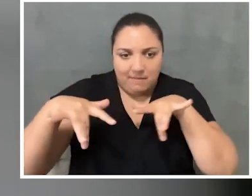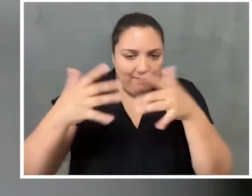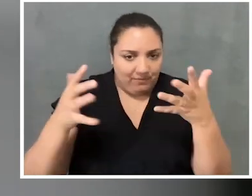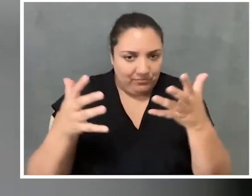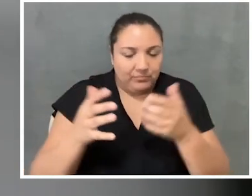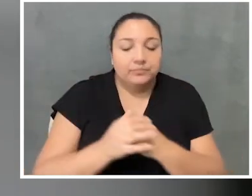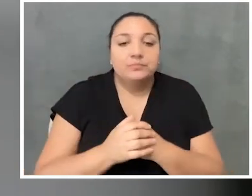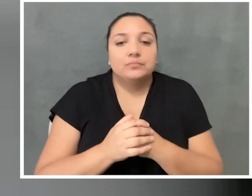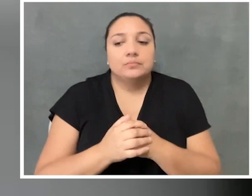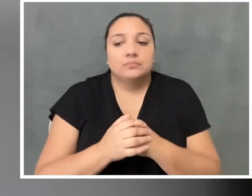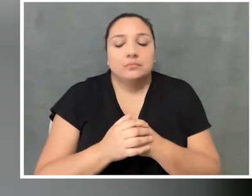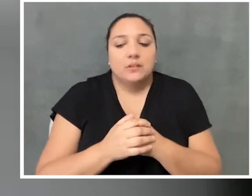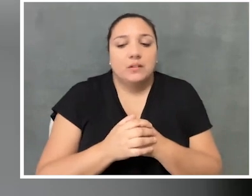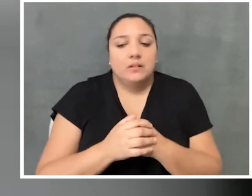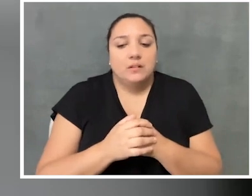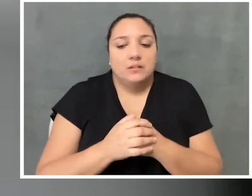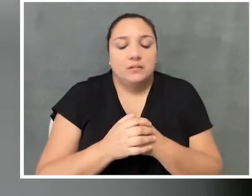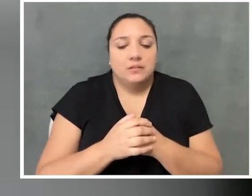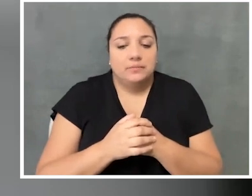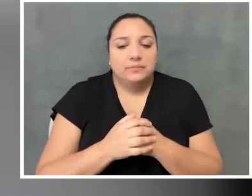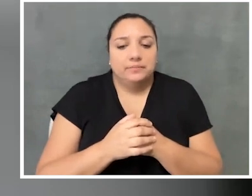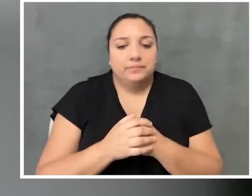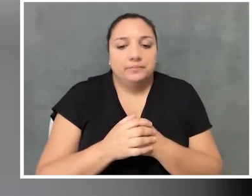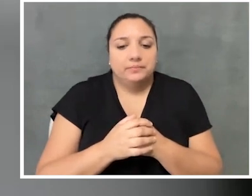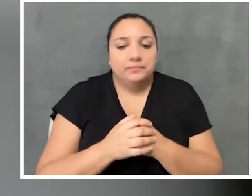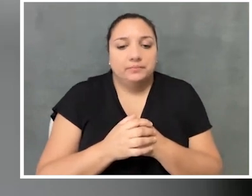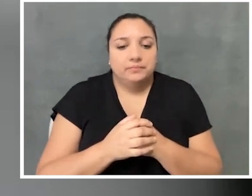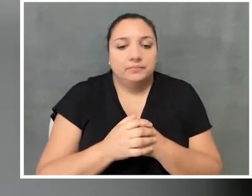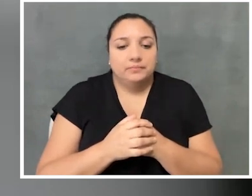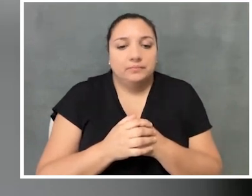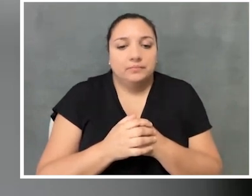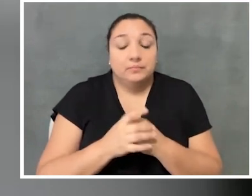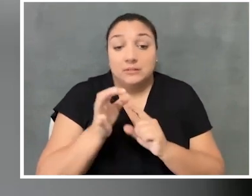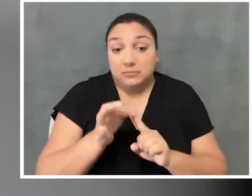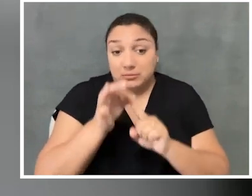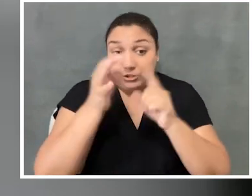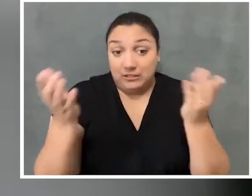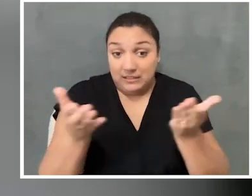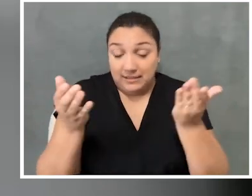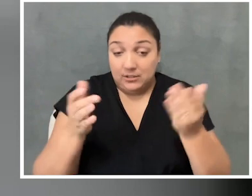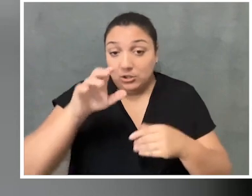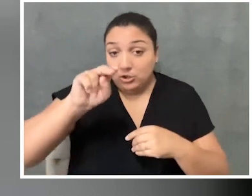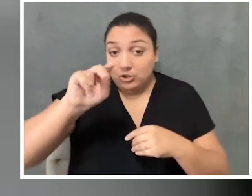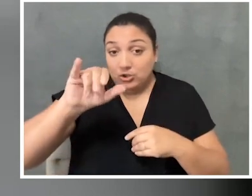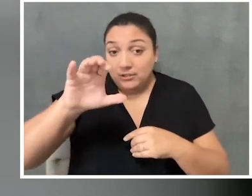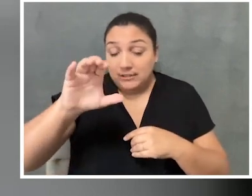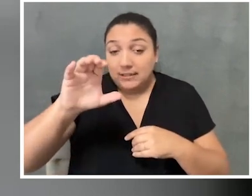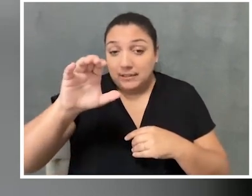But I think, especially being in New York City, just thinking about the buildings